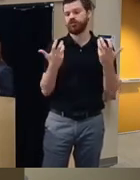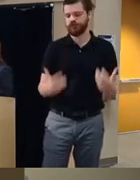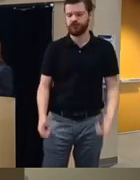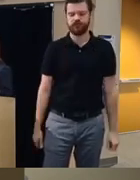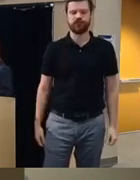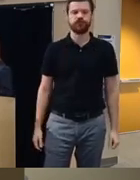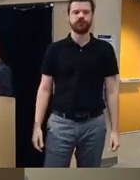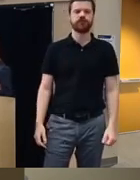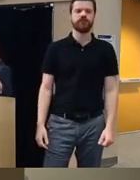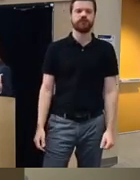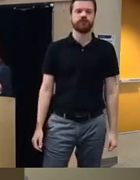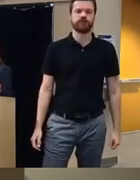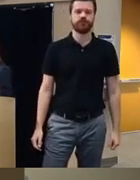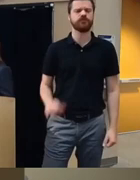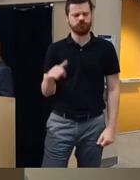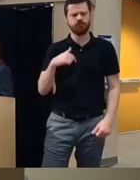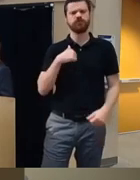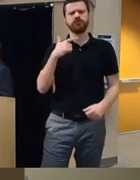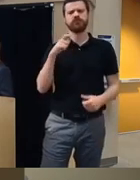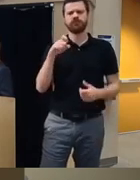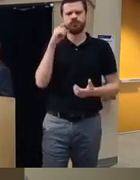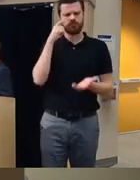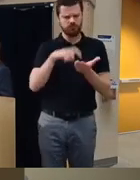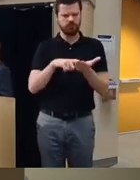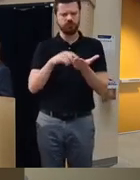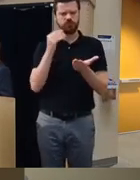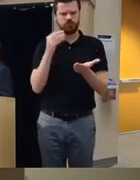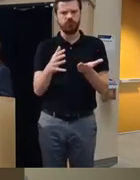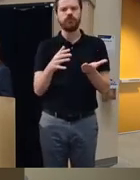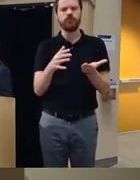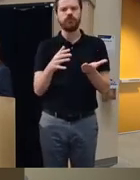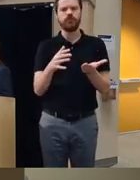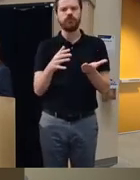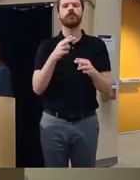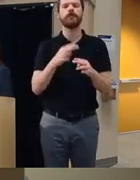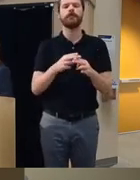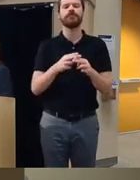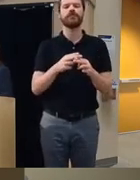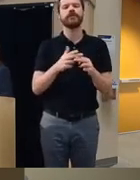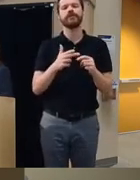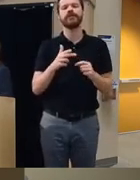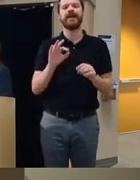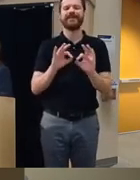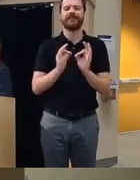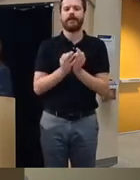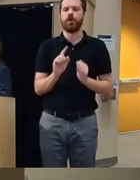also note too that this population we call it um the typology is a family only meaning